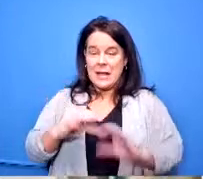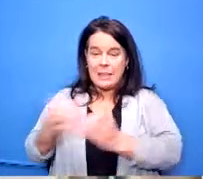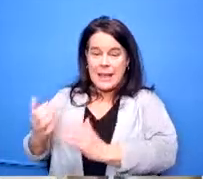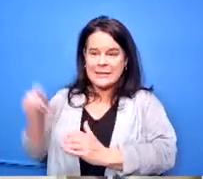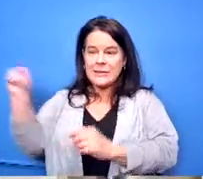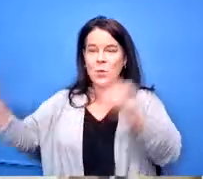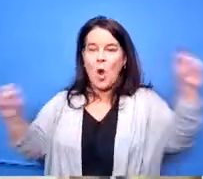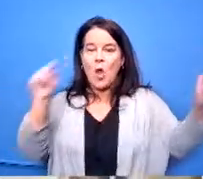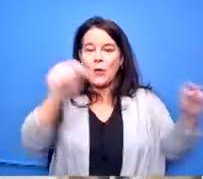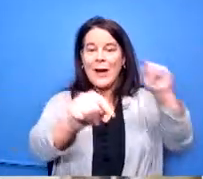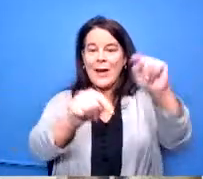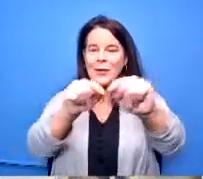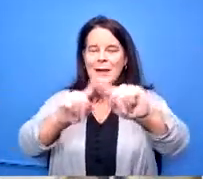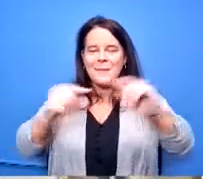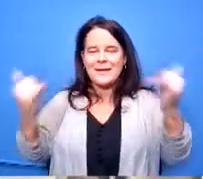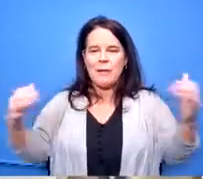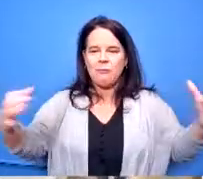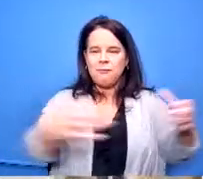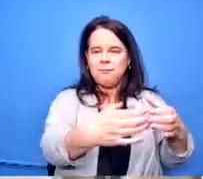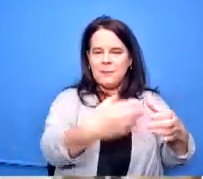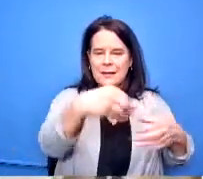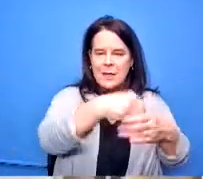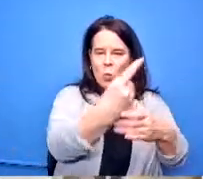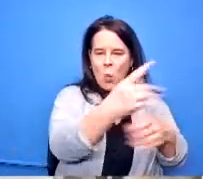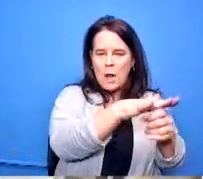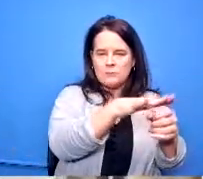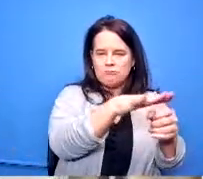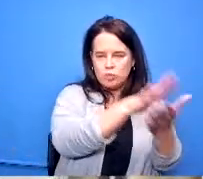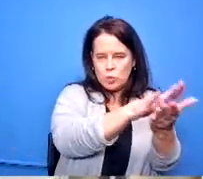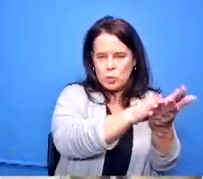in all the high schools that's why we put them all in one location because the cohort experience